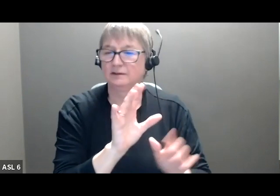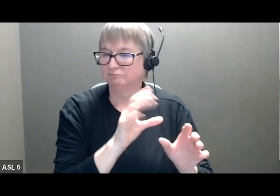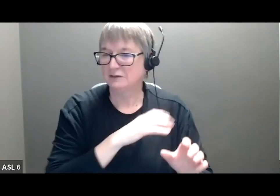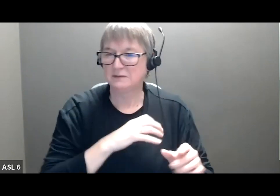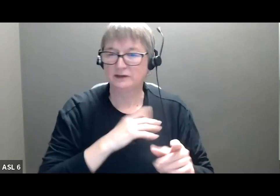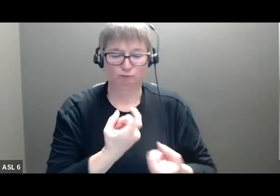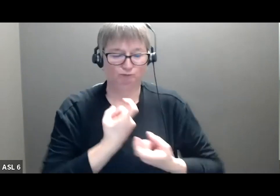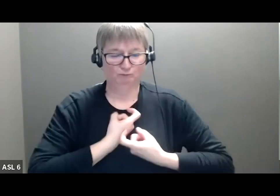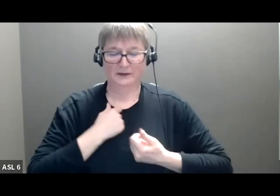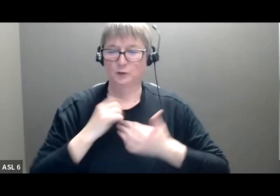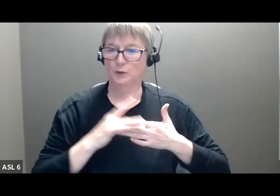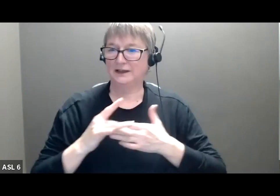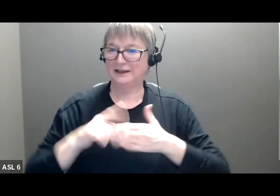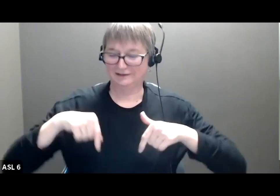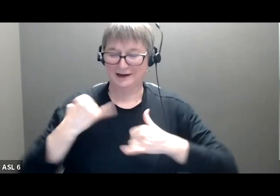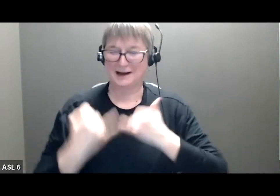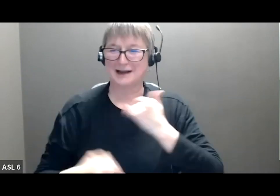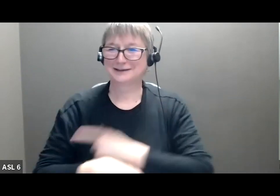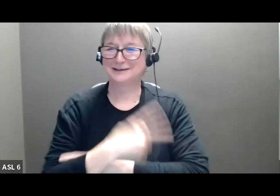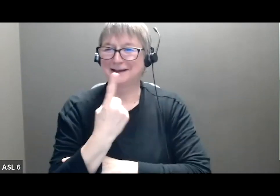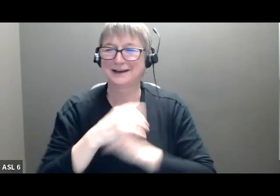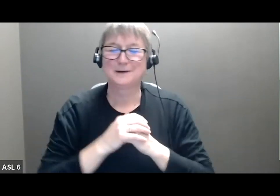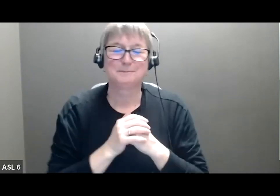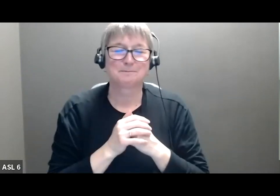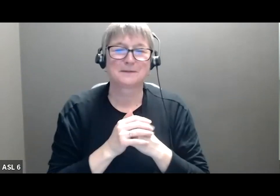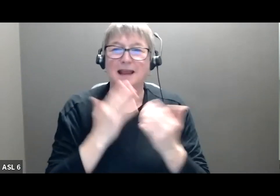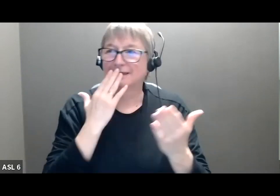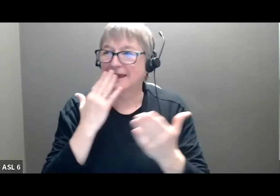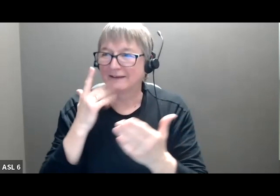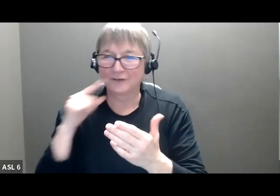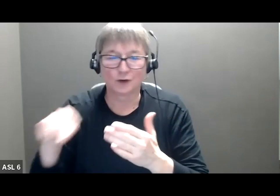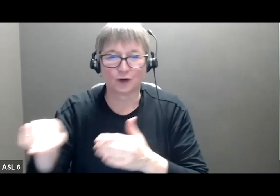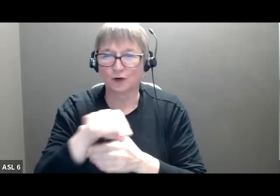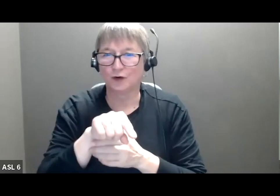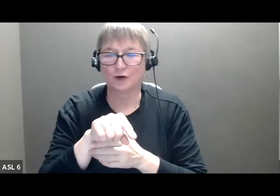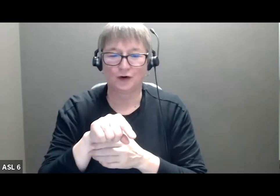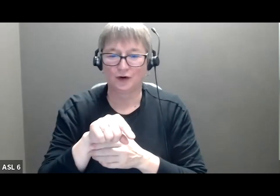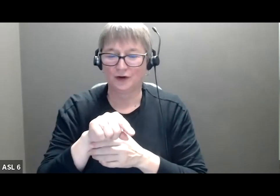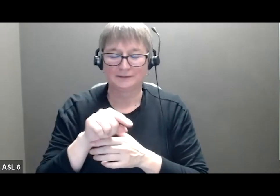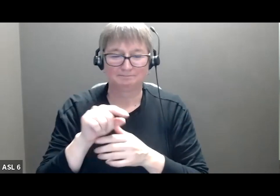and also on behalf of all of the attendees. Our thanks to the folks who helped run